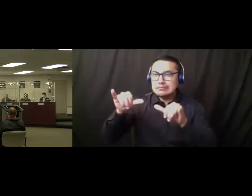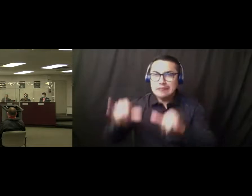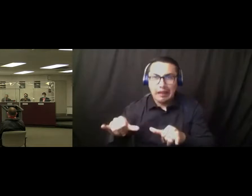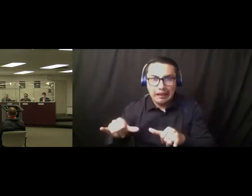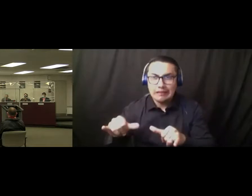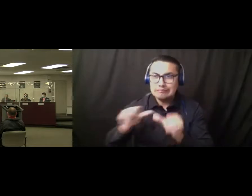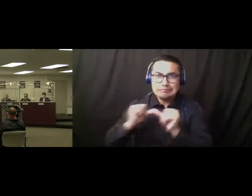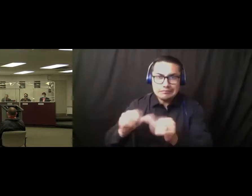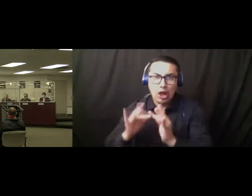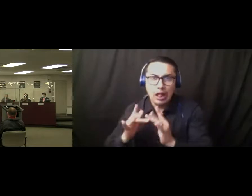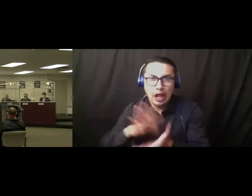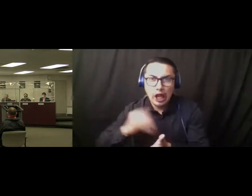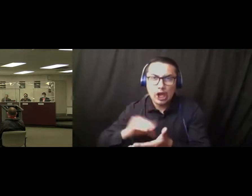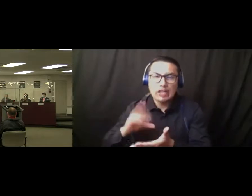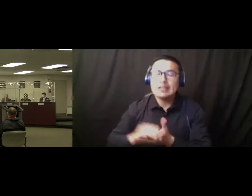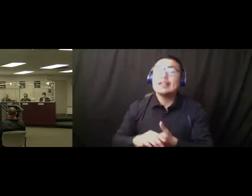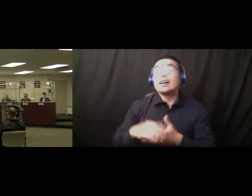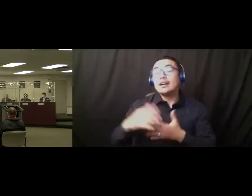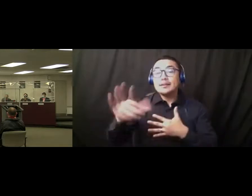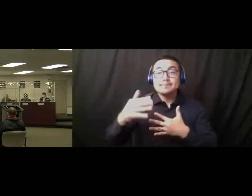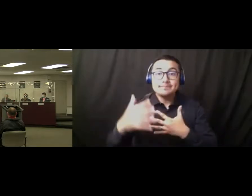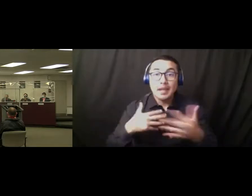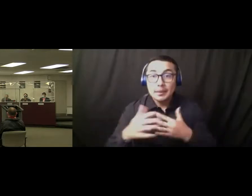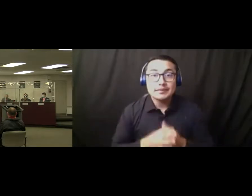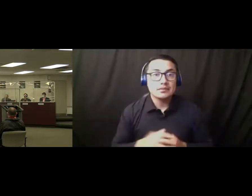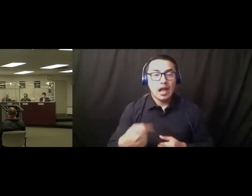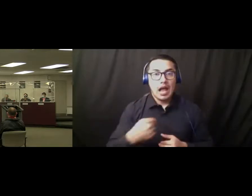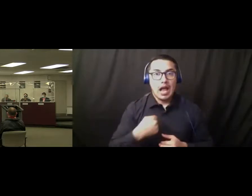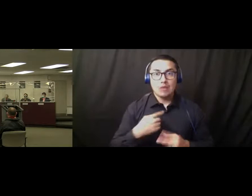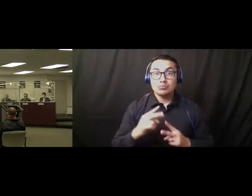the virtual or whatever you want to call it. I was uh, really excited to uh, run into